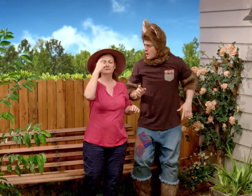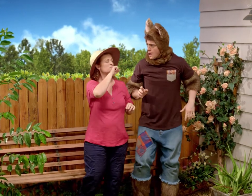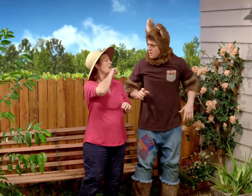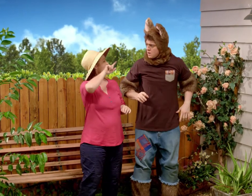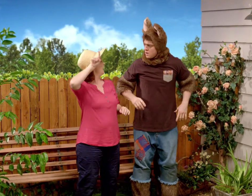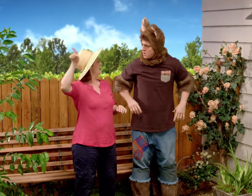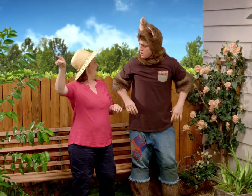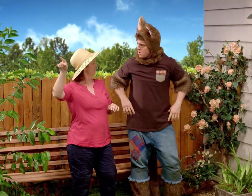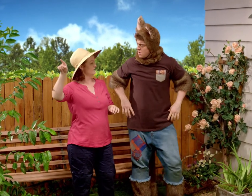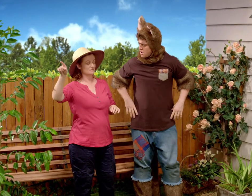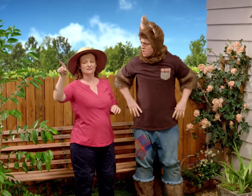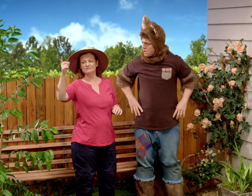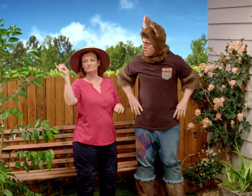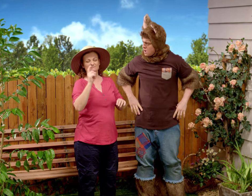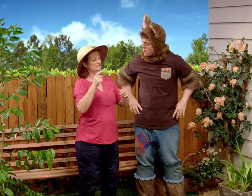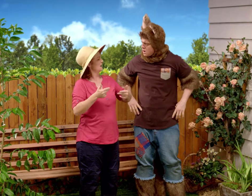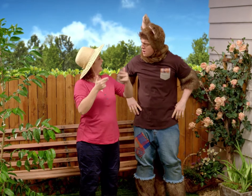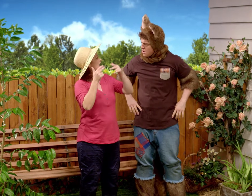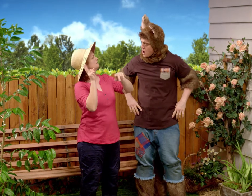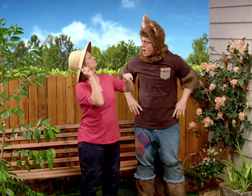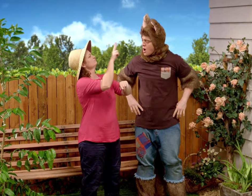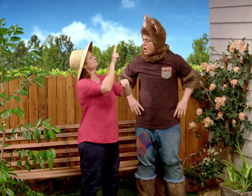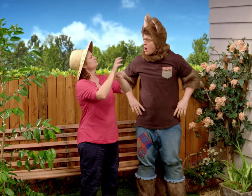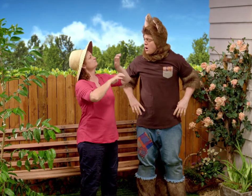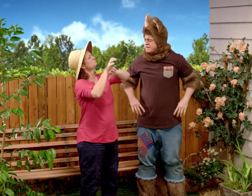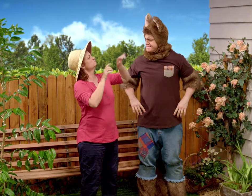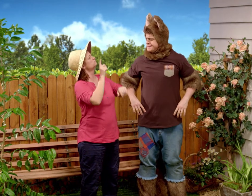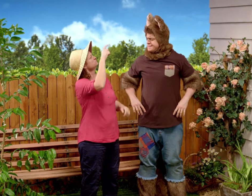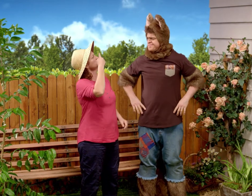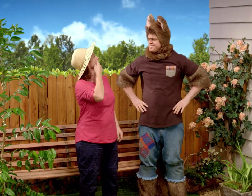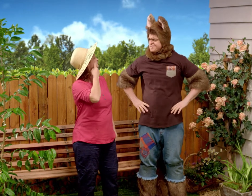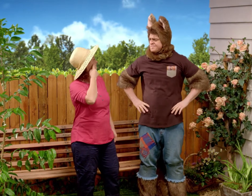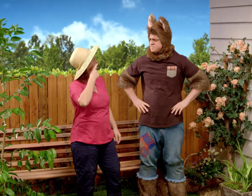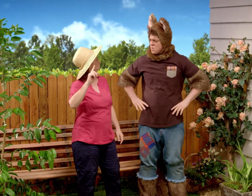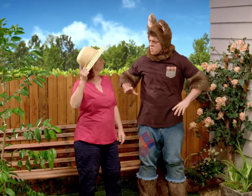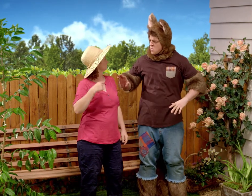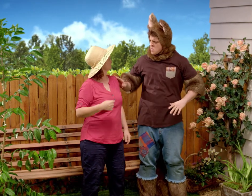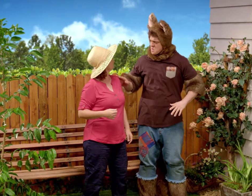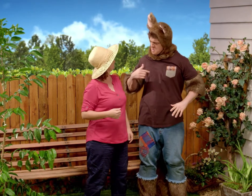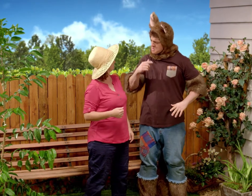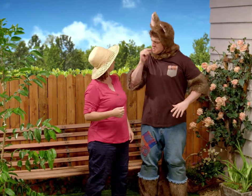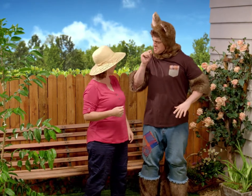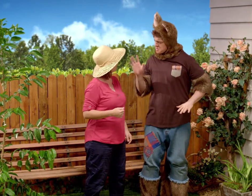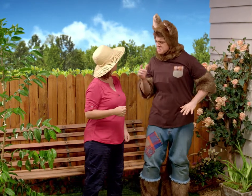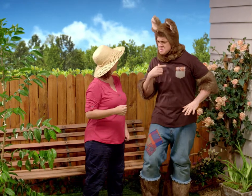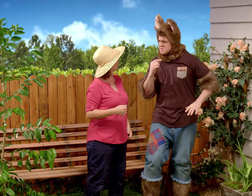I can get someone to come and have a look. They'll have a big ladder so that they can climb up easily. And see what's in the gutters.